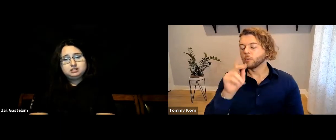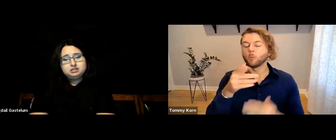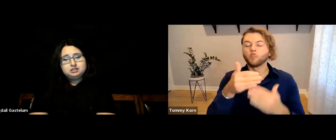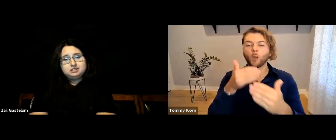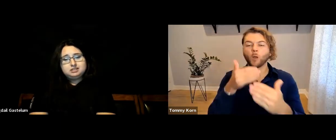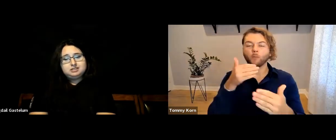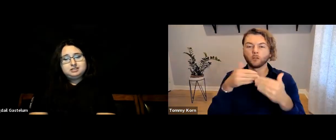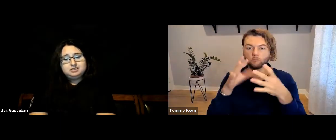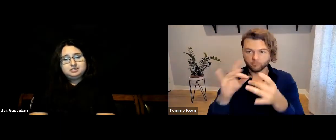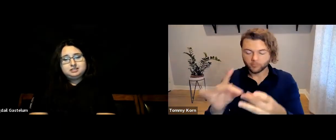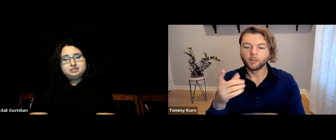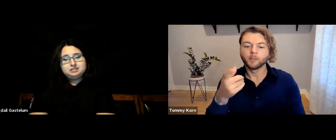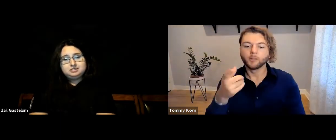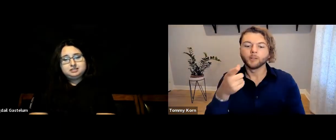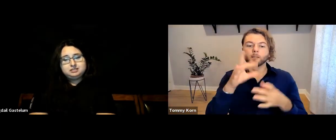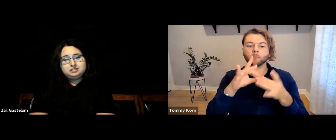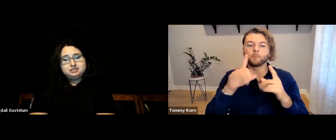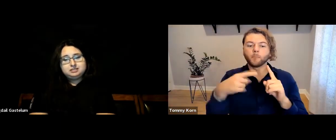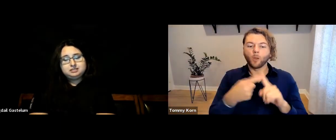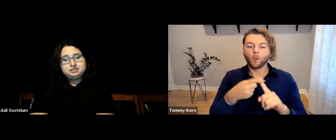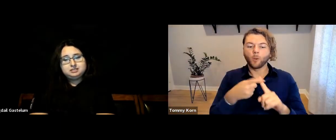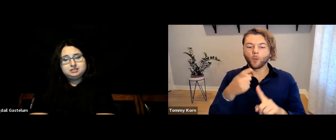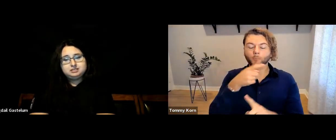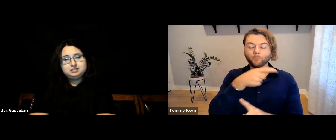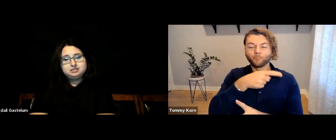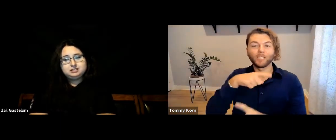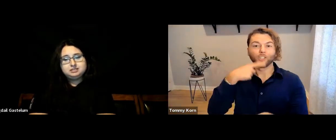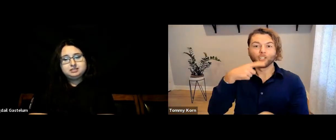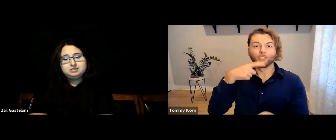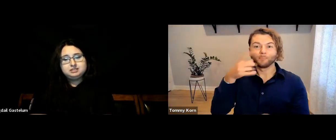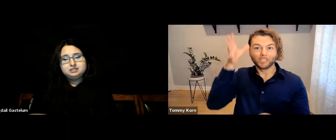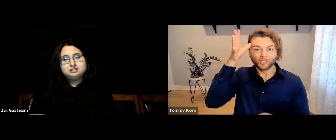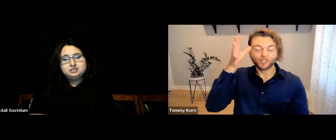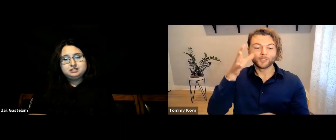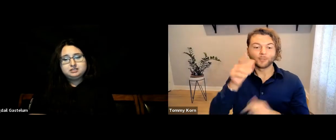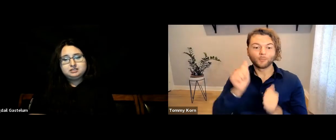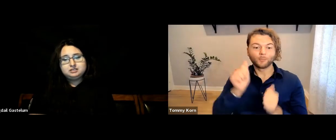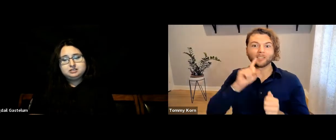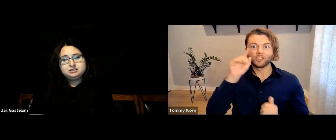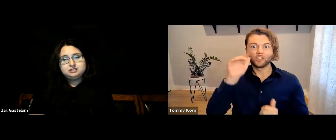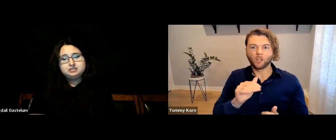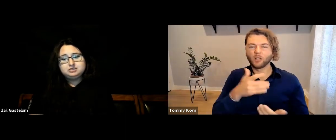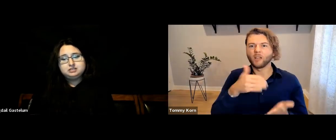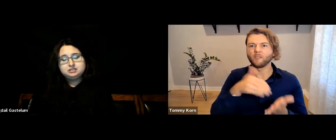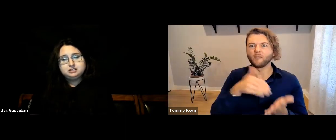[Tommy] Sure. To preface my answer, I’d like to recall, most hearing parents of Deaf kids